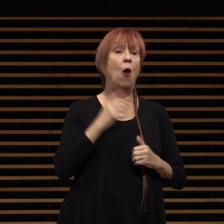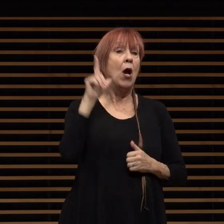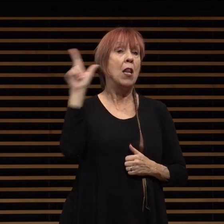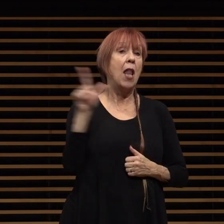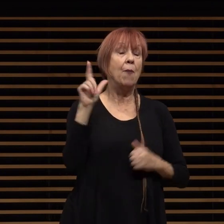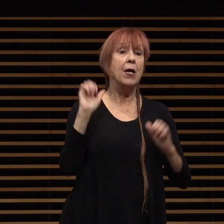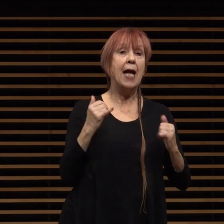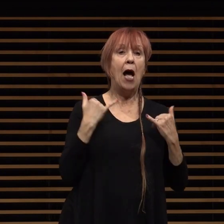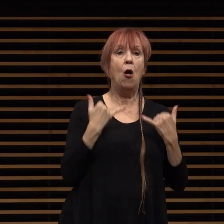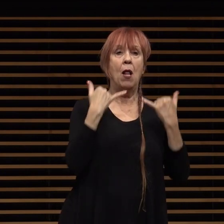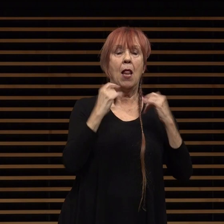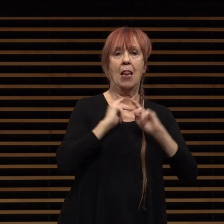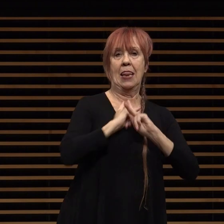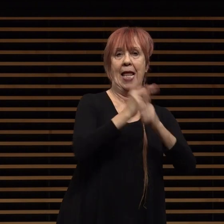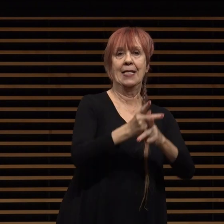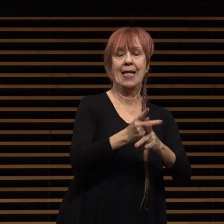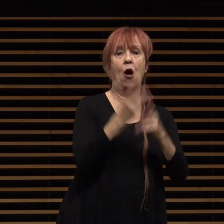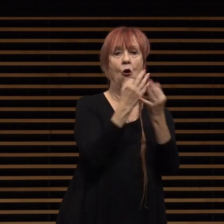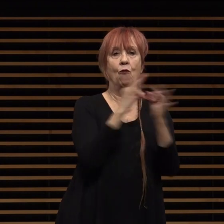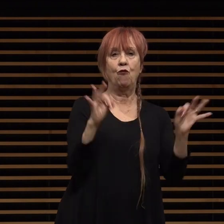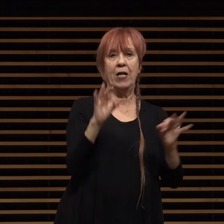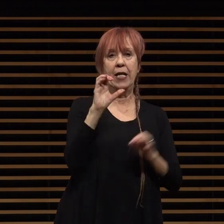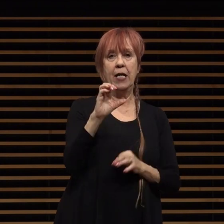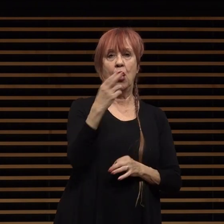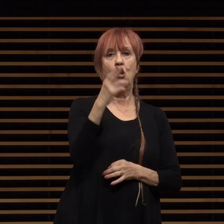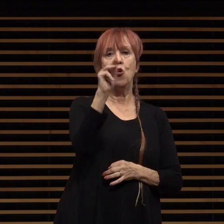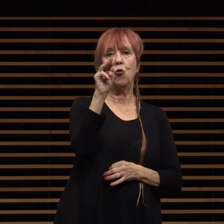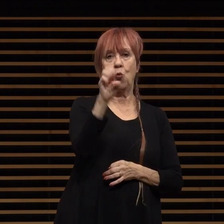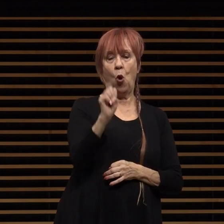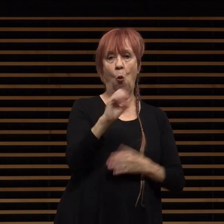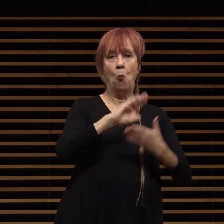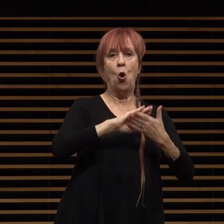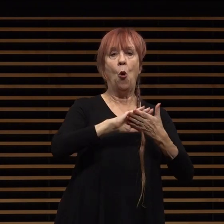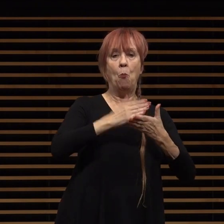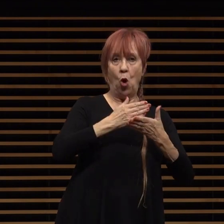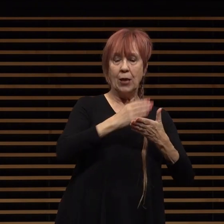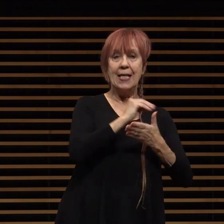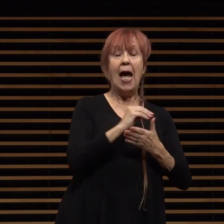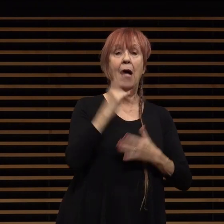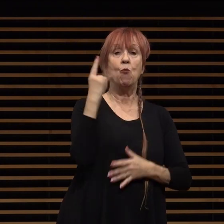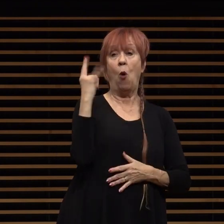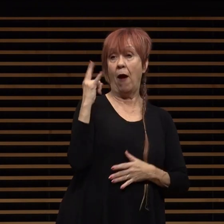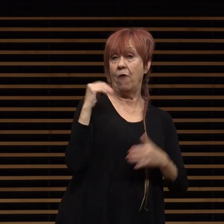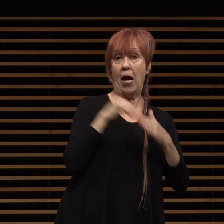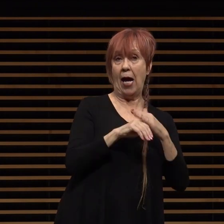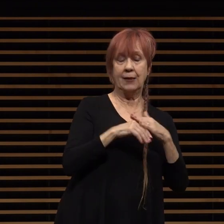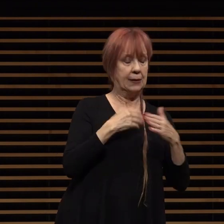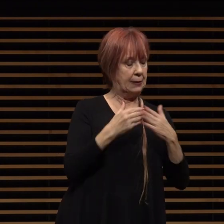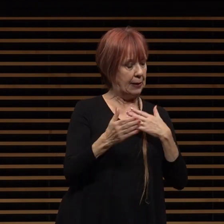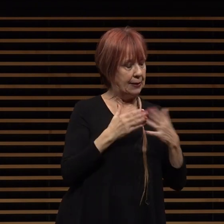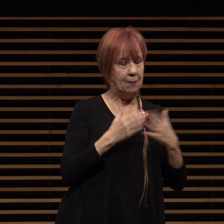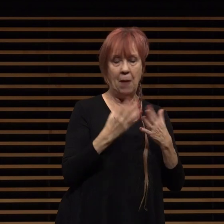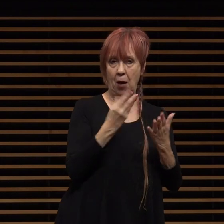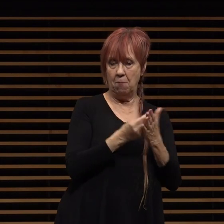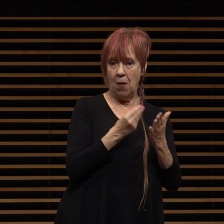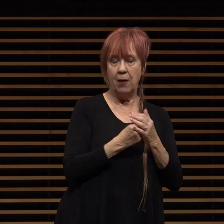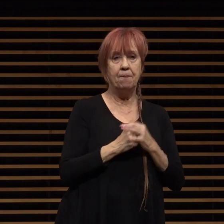chromebooks and free hotspots for wi-fi access regardless of need